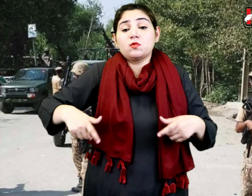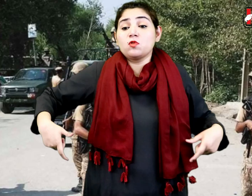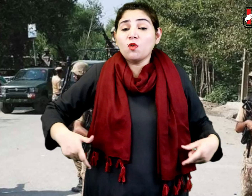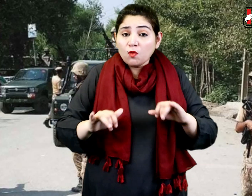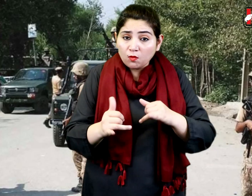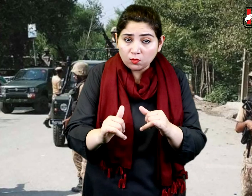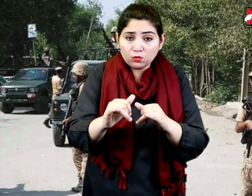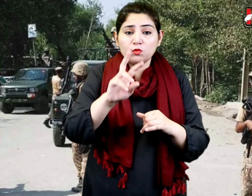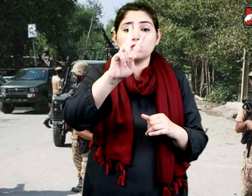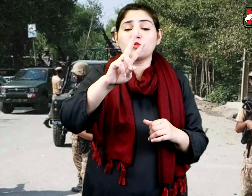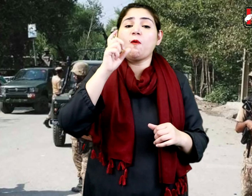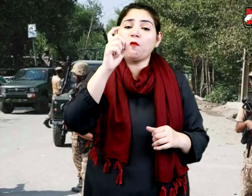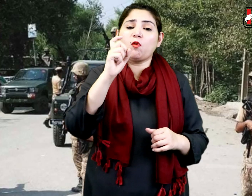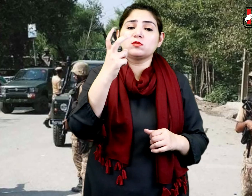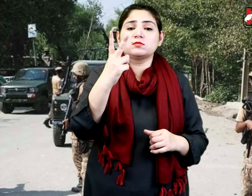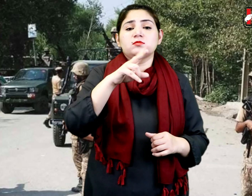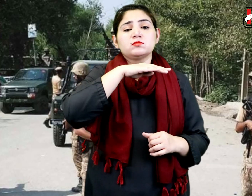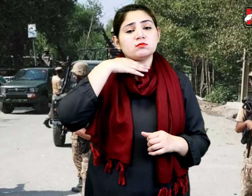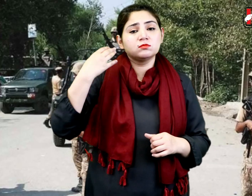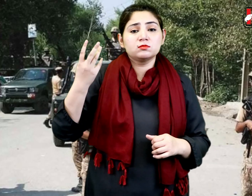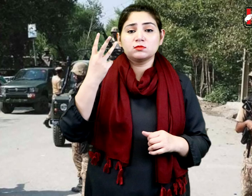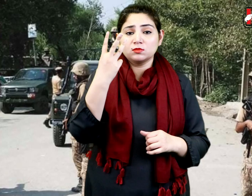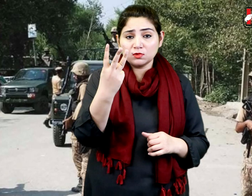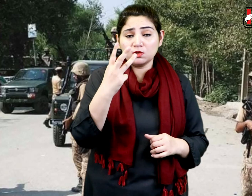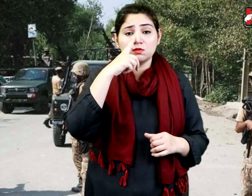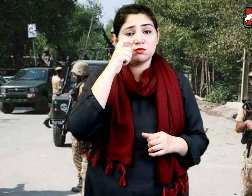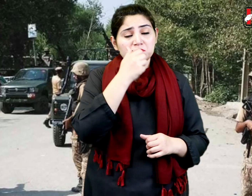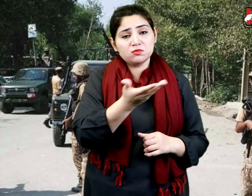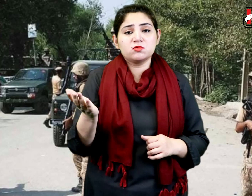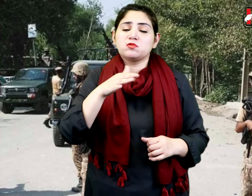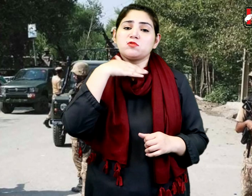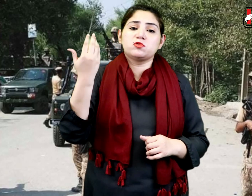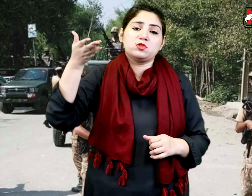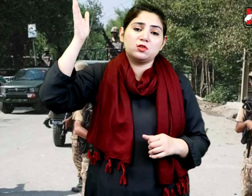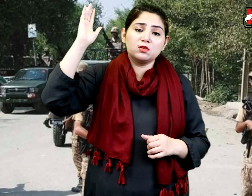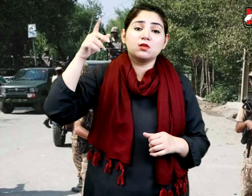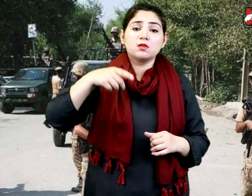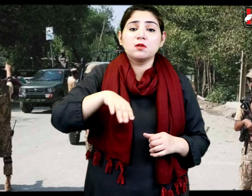while two security personnel and three civilians embraced martyrdom